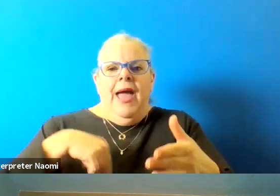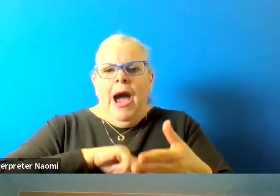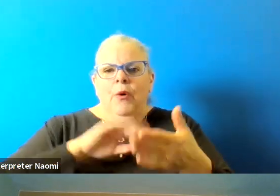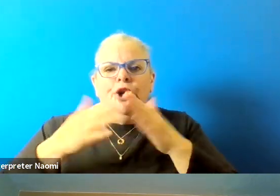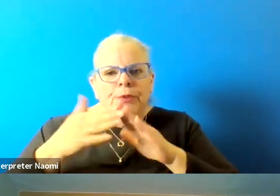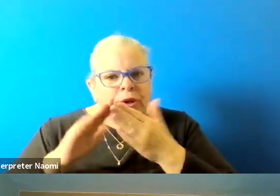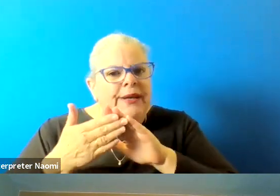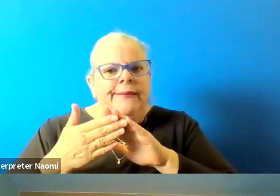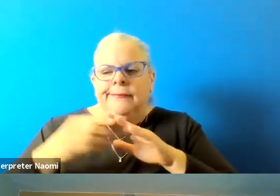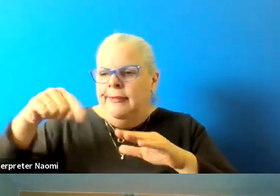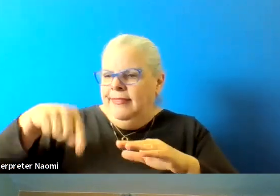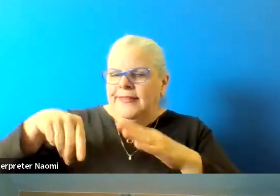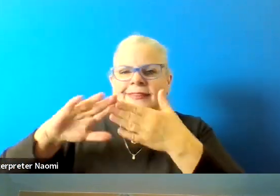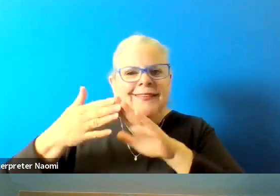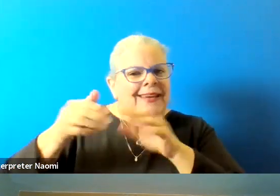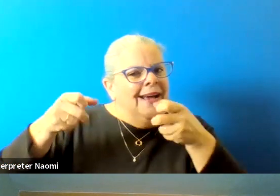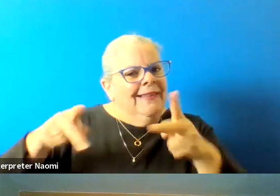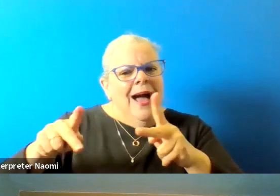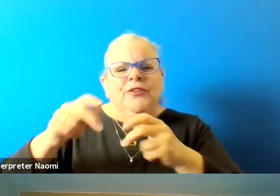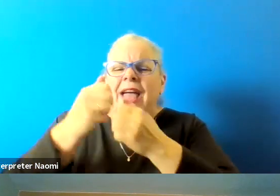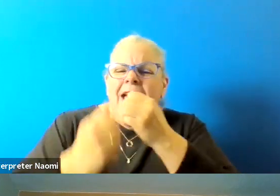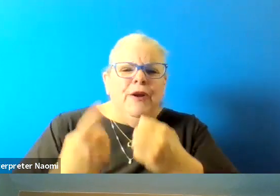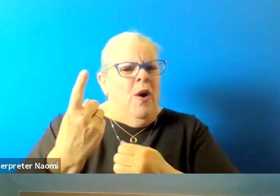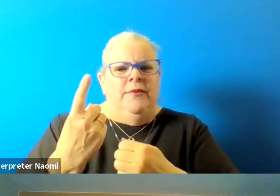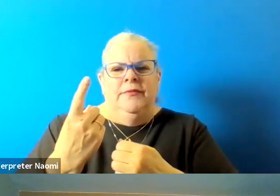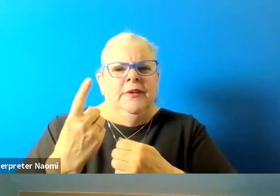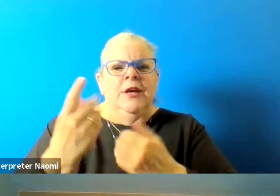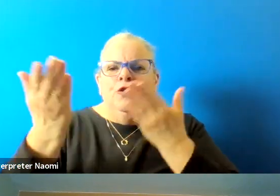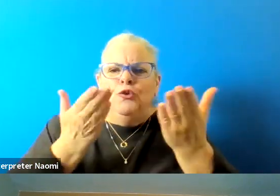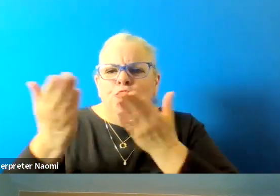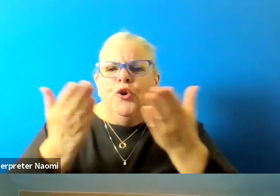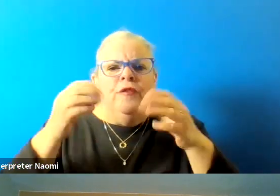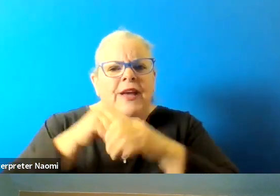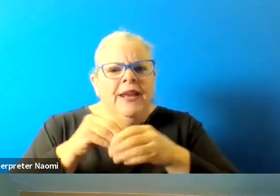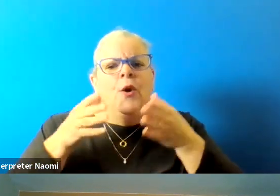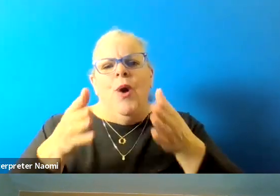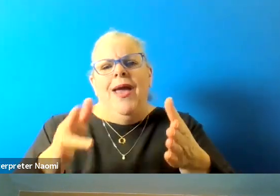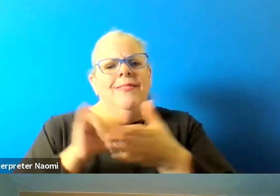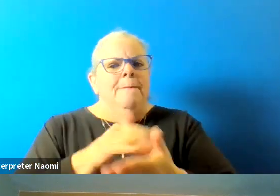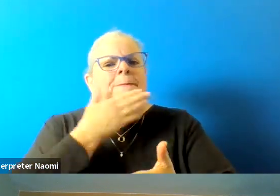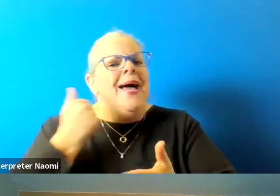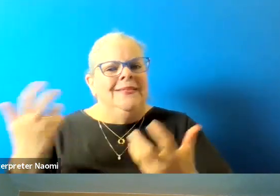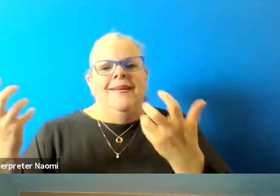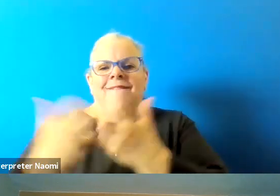allows every single citizen to serve in a manner that best fits them.